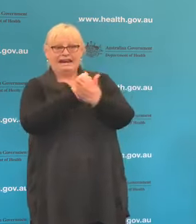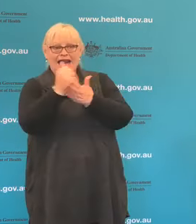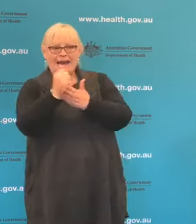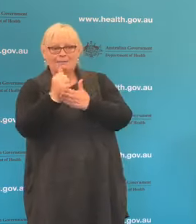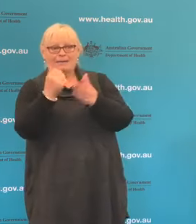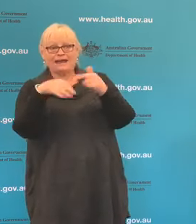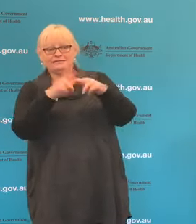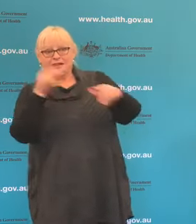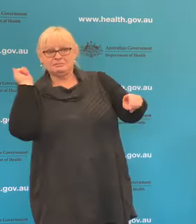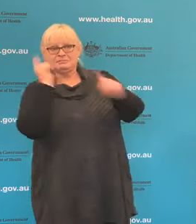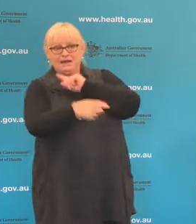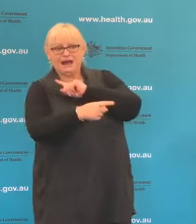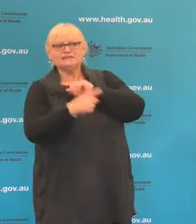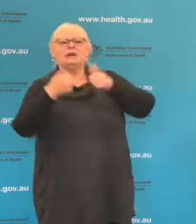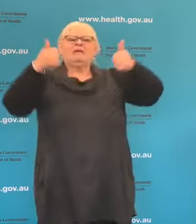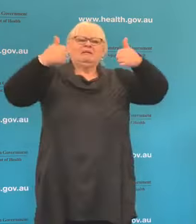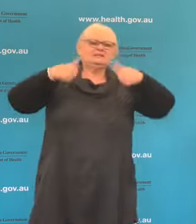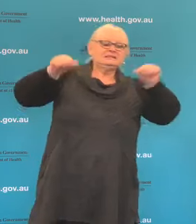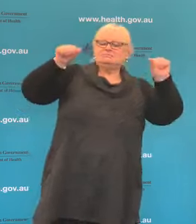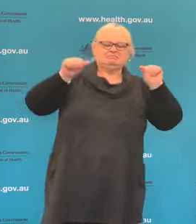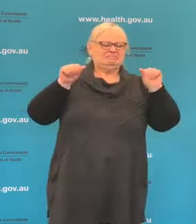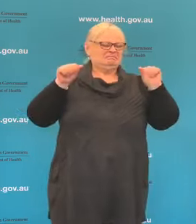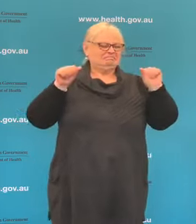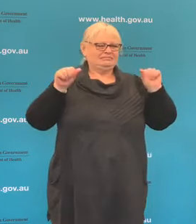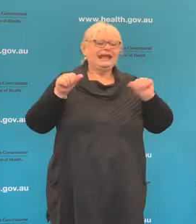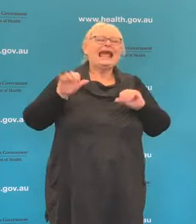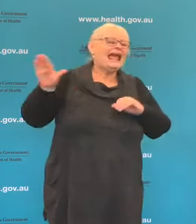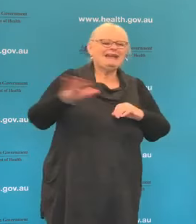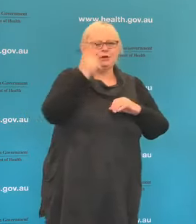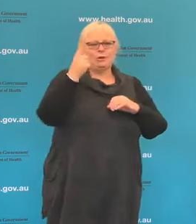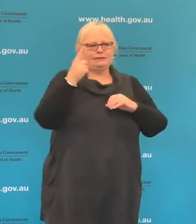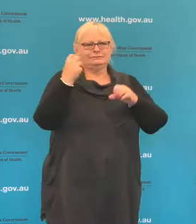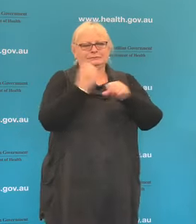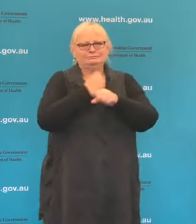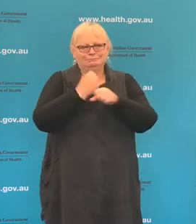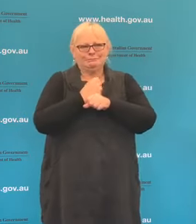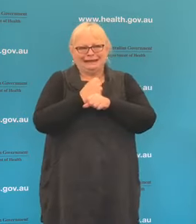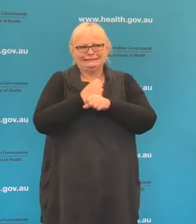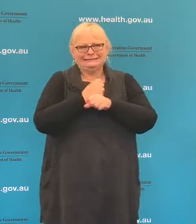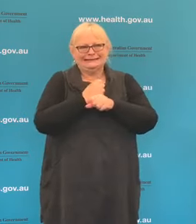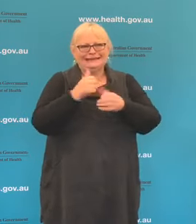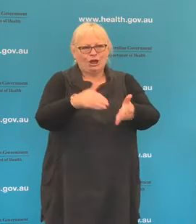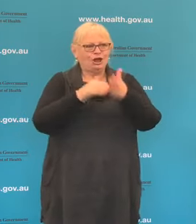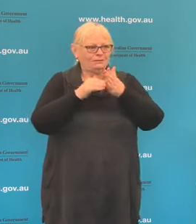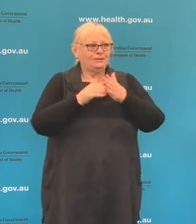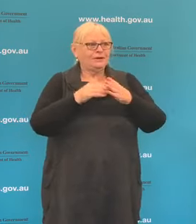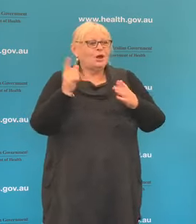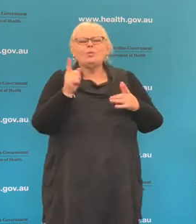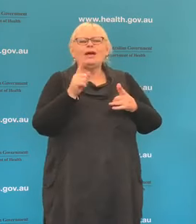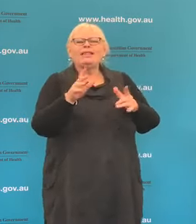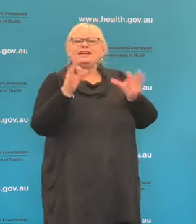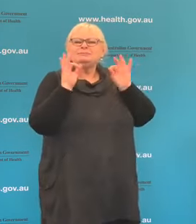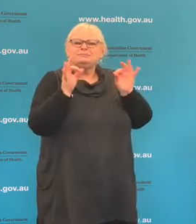that this is helping, because every person who downloads is making a contribution. What's the ideal number though, what do you have to get to at least